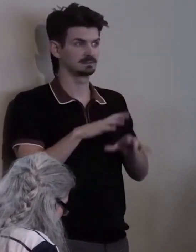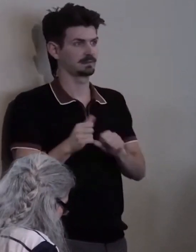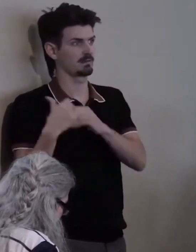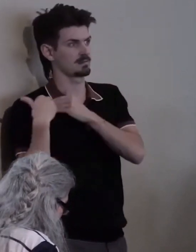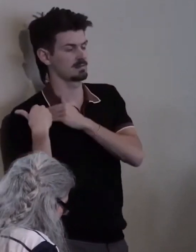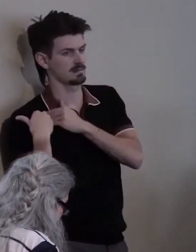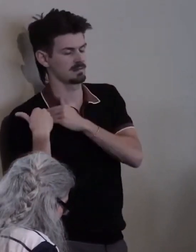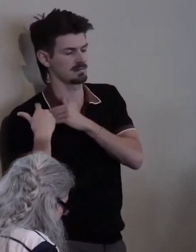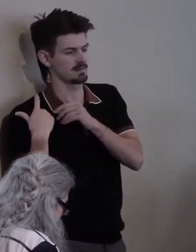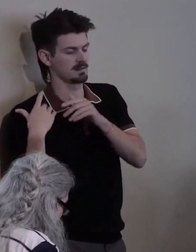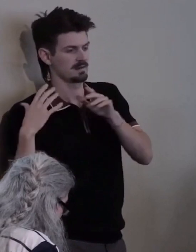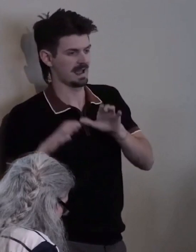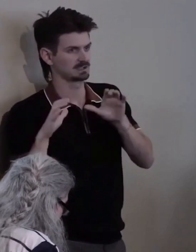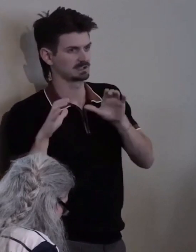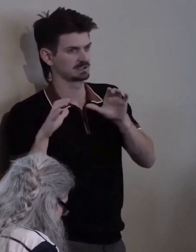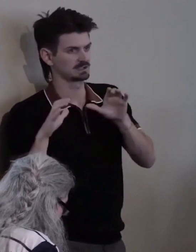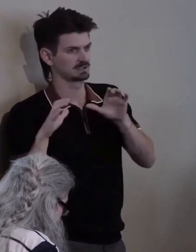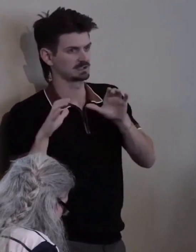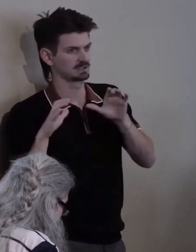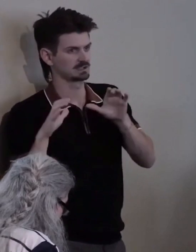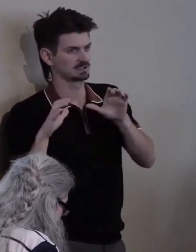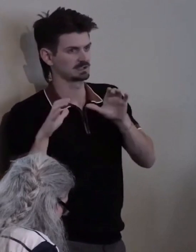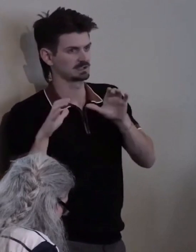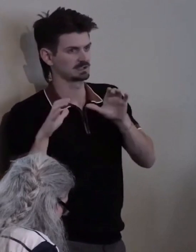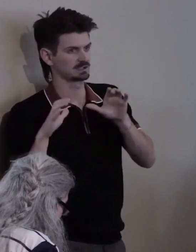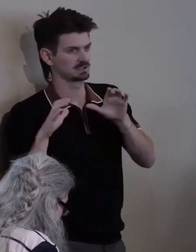And they actually came.